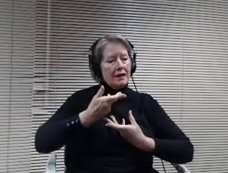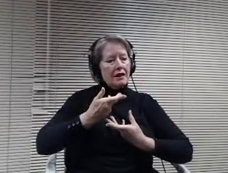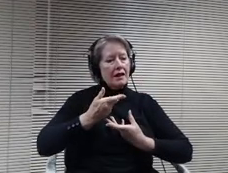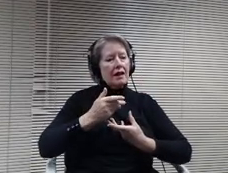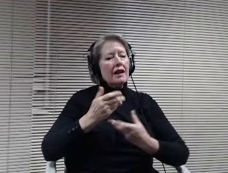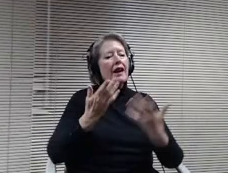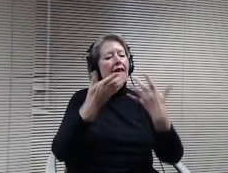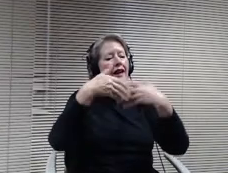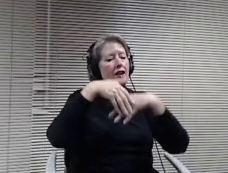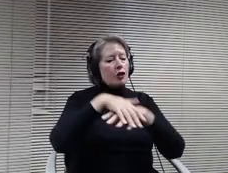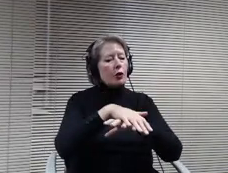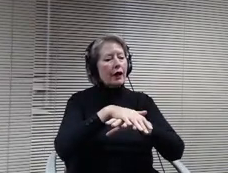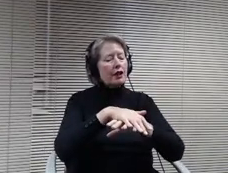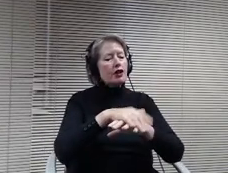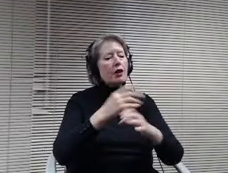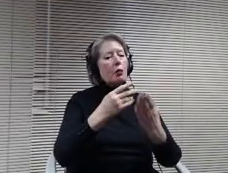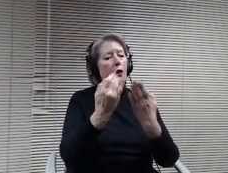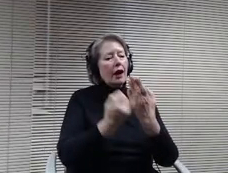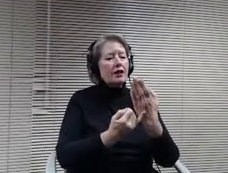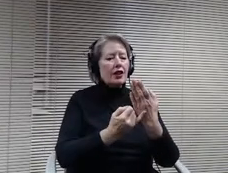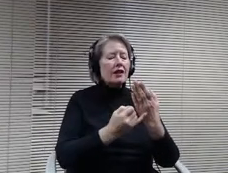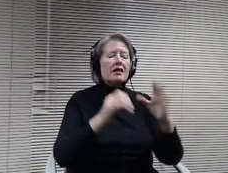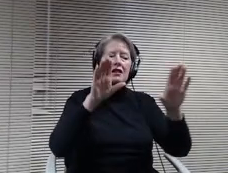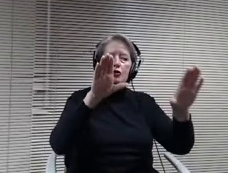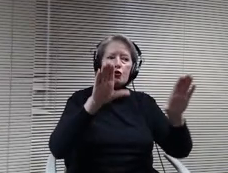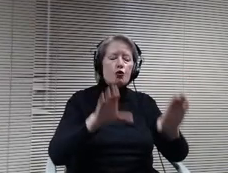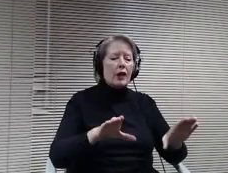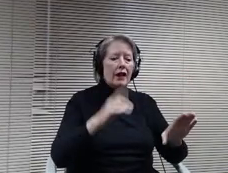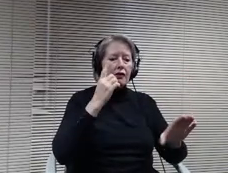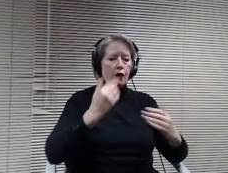young families or young kids to get that experience from someone